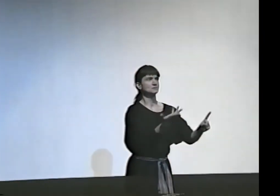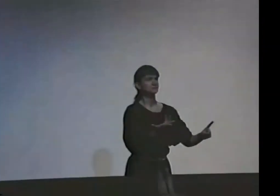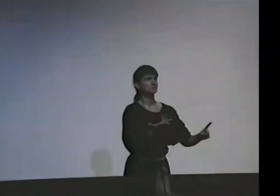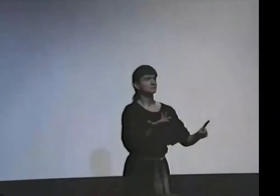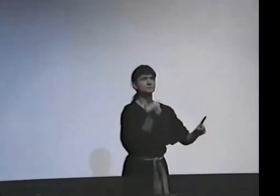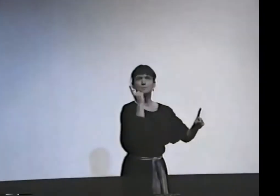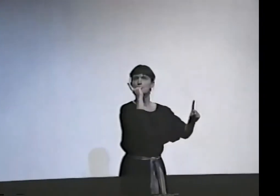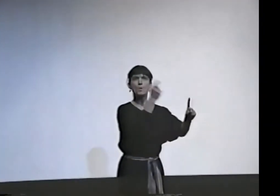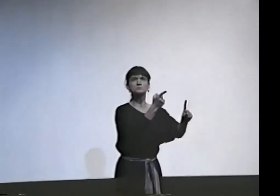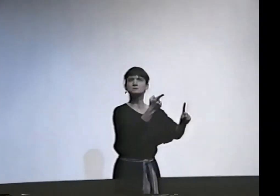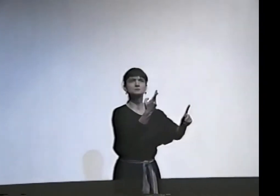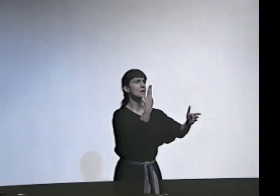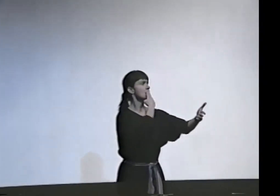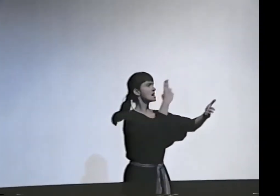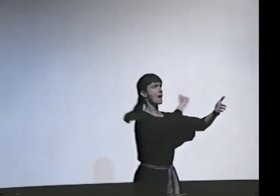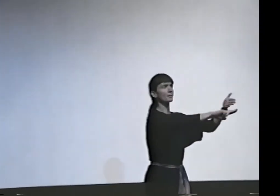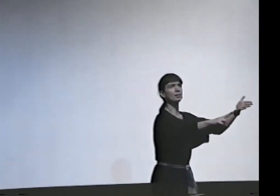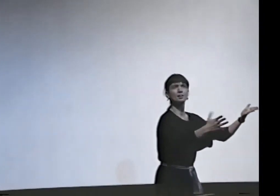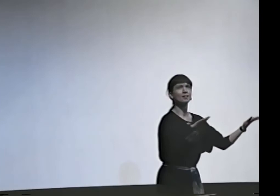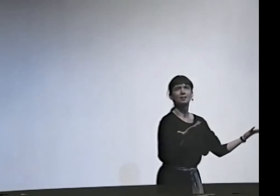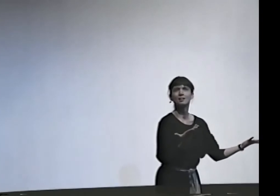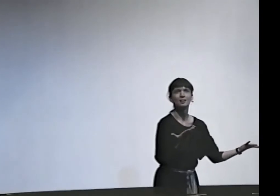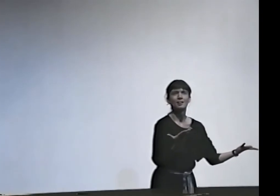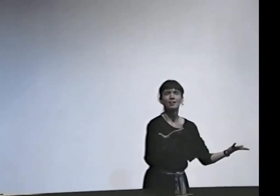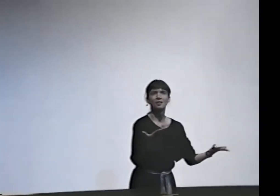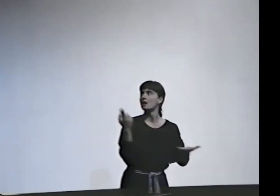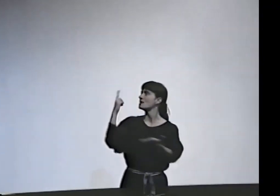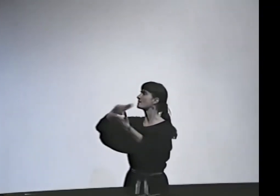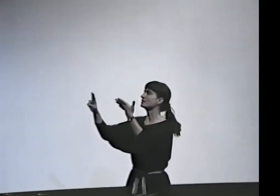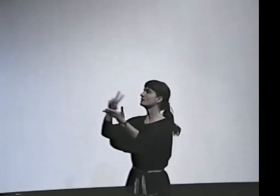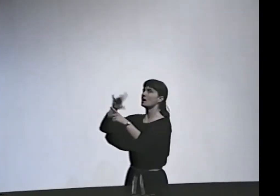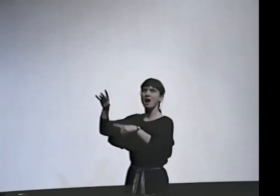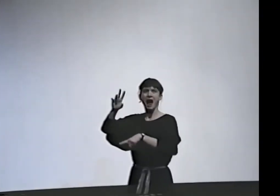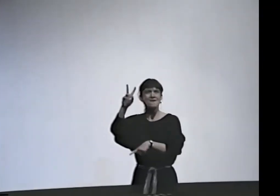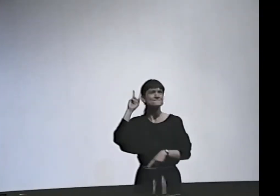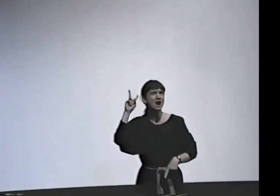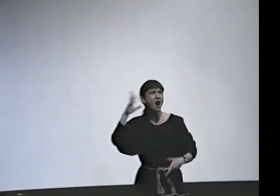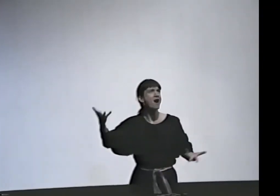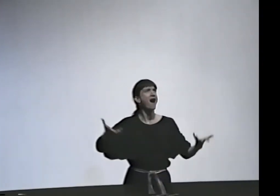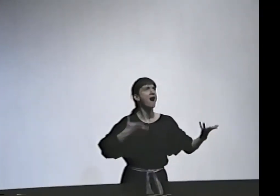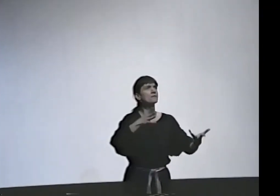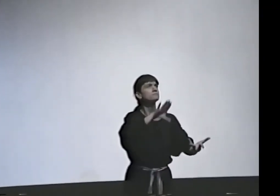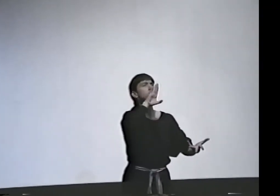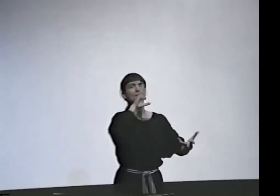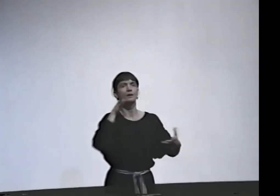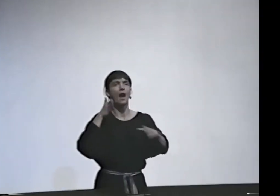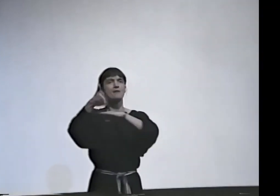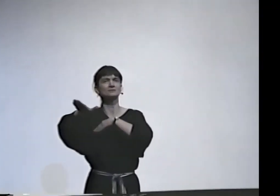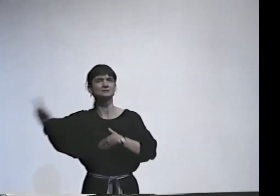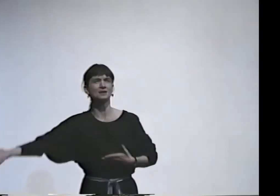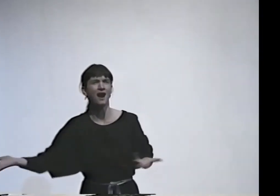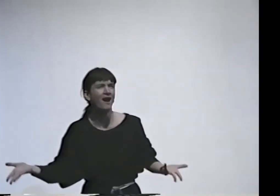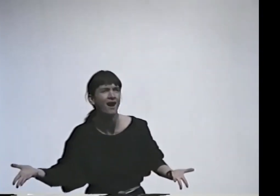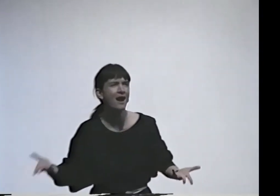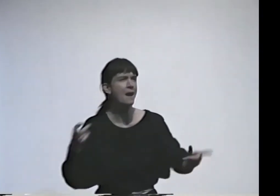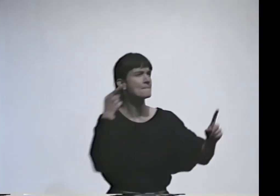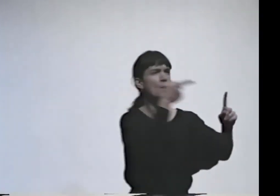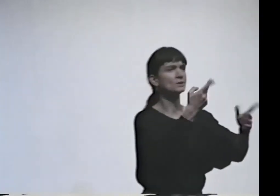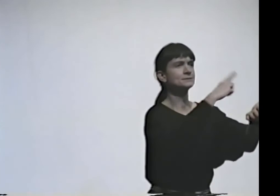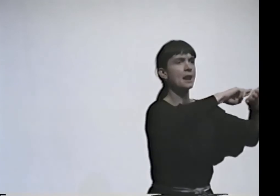SO MY POINT IS WHAT, ABOUT LABELING? YOU SEE VAN GOGH'S SITUATION.